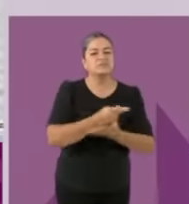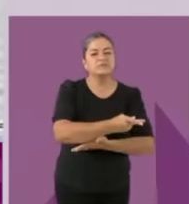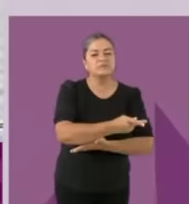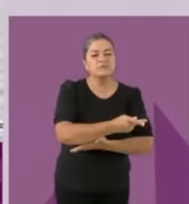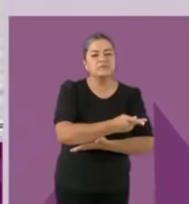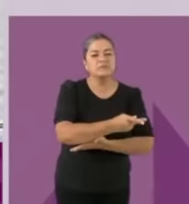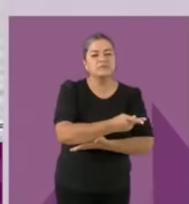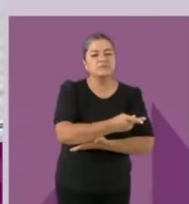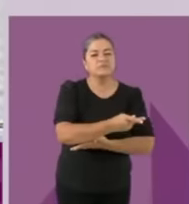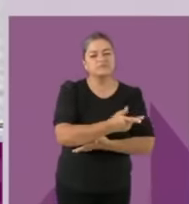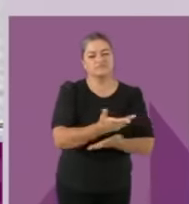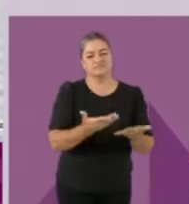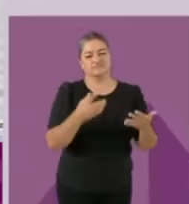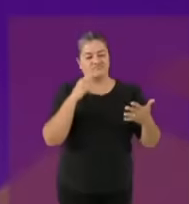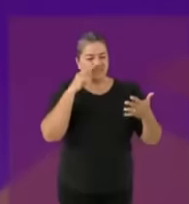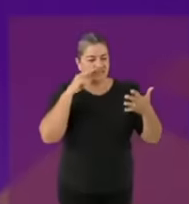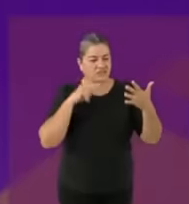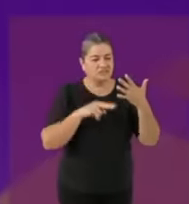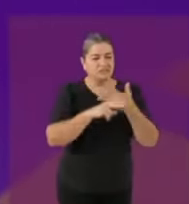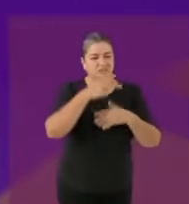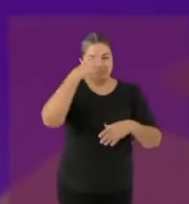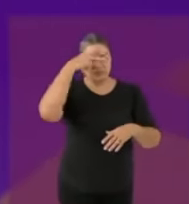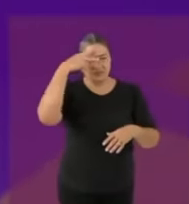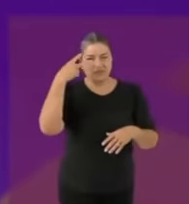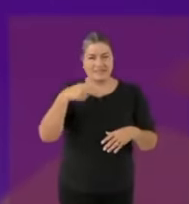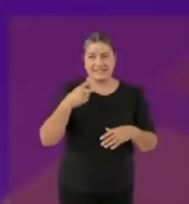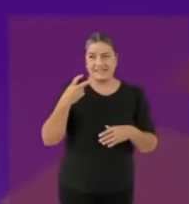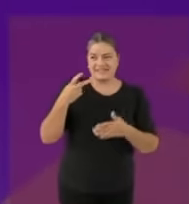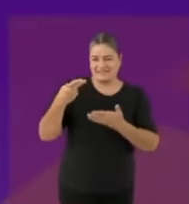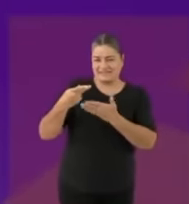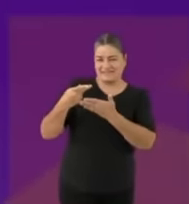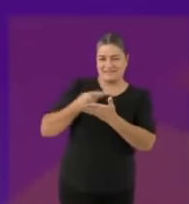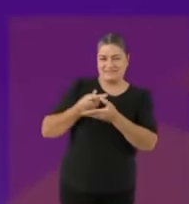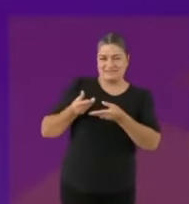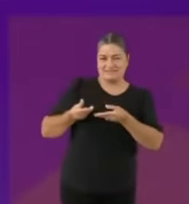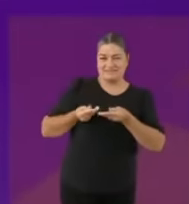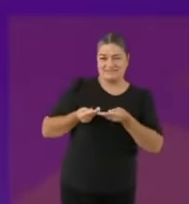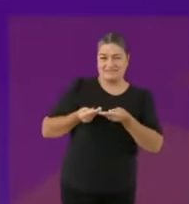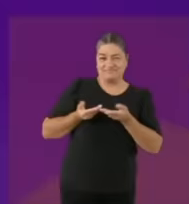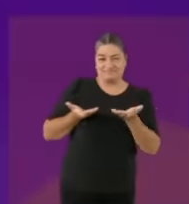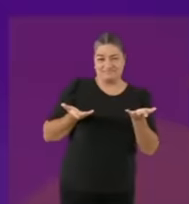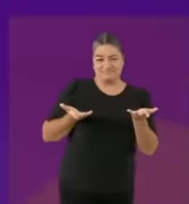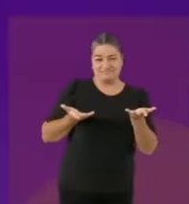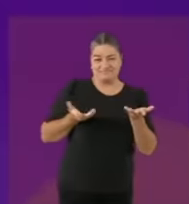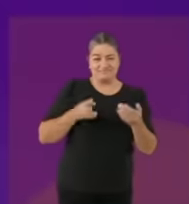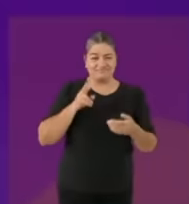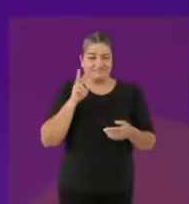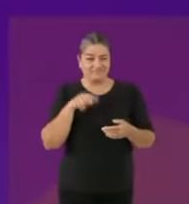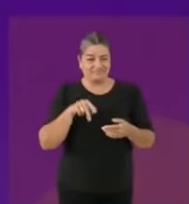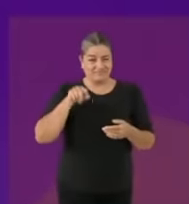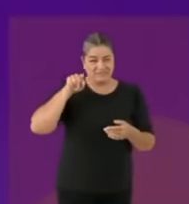one of the organizations that is not exactly a fan of the fourth transformation Eduardo